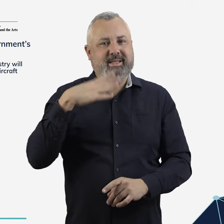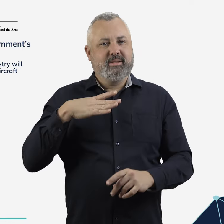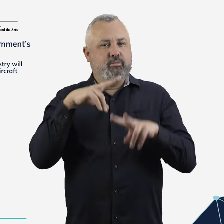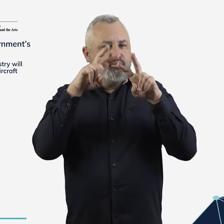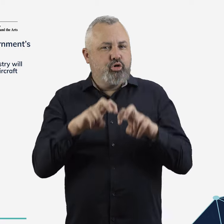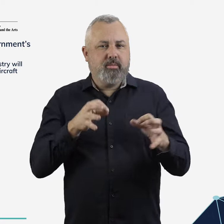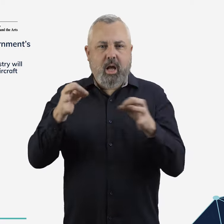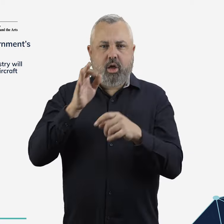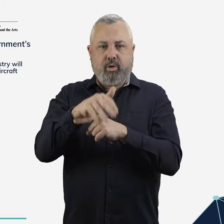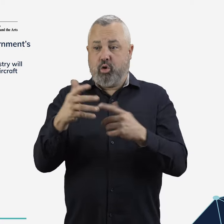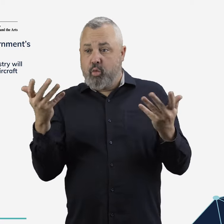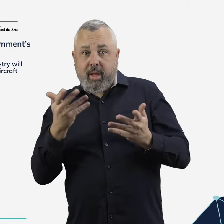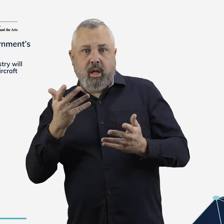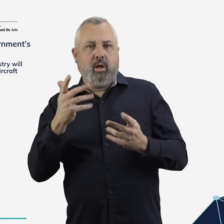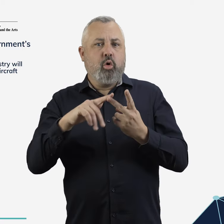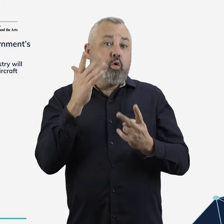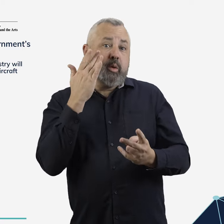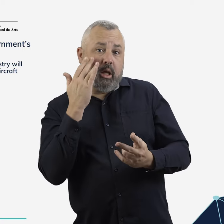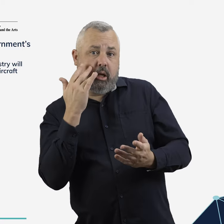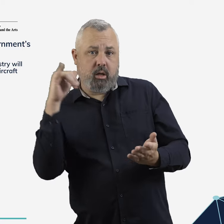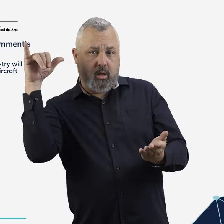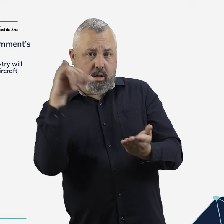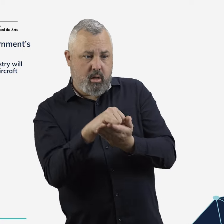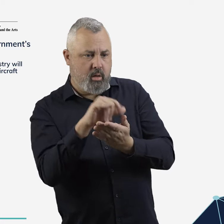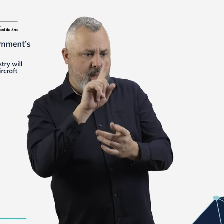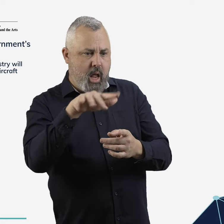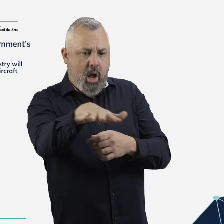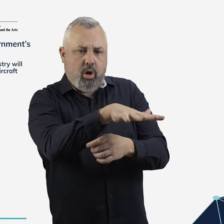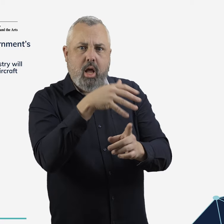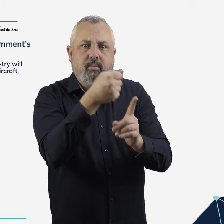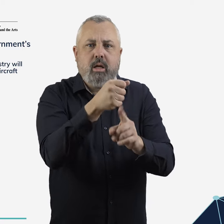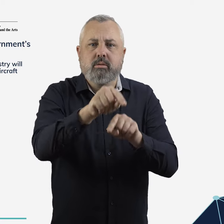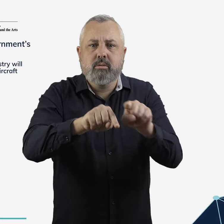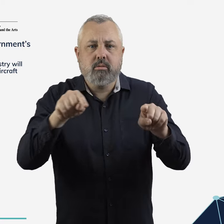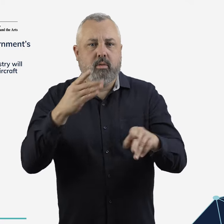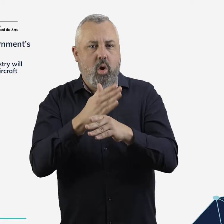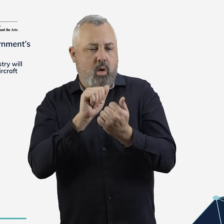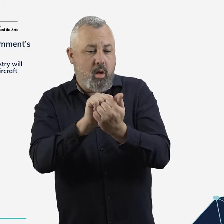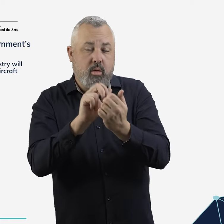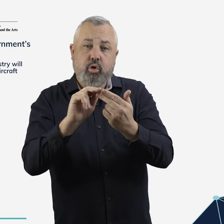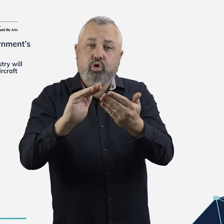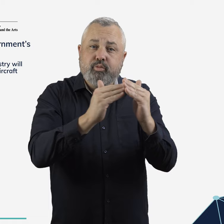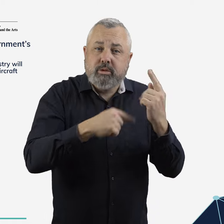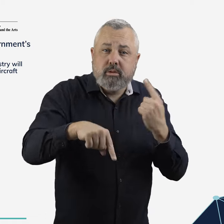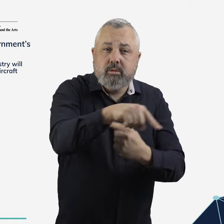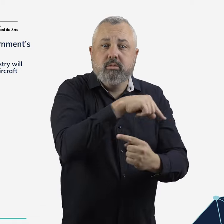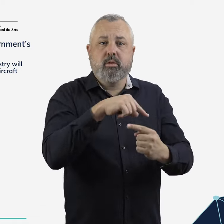involve communities in flight path decisions and provide better information about where noise occurs to